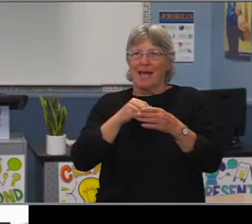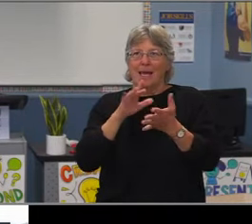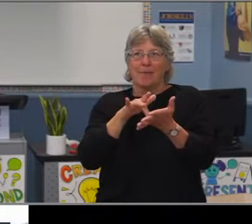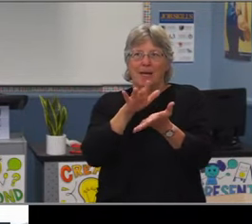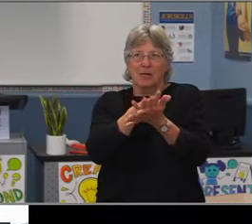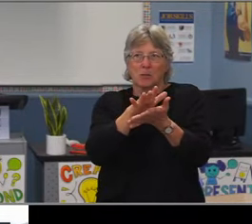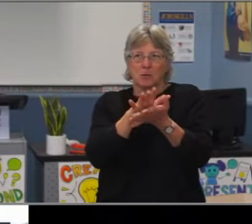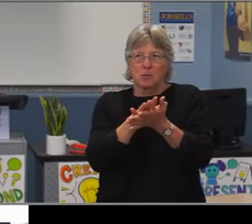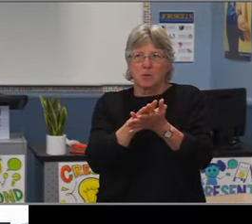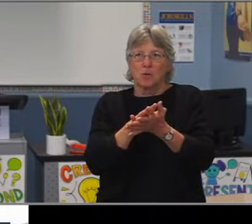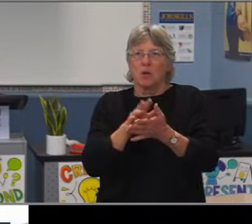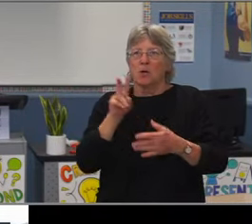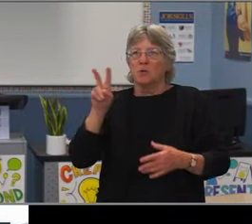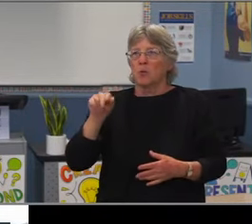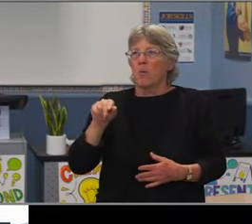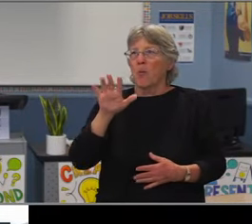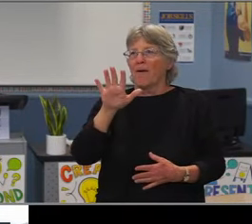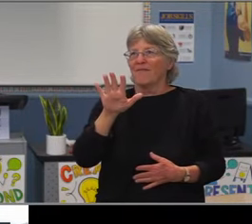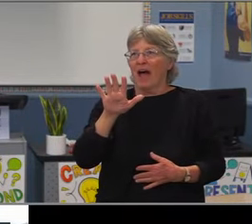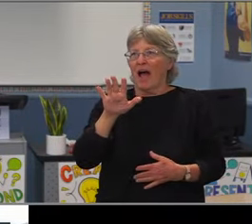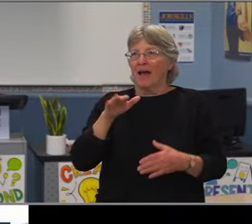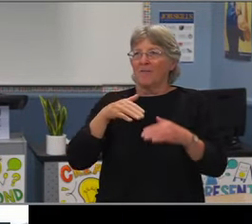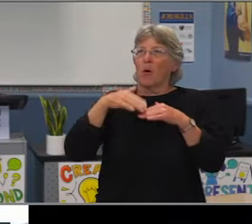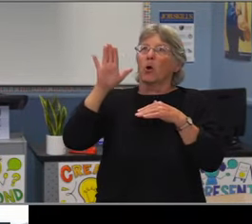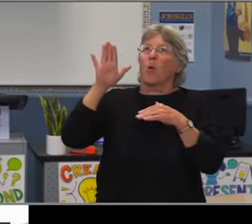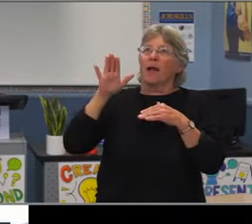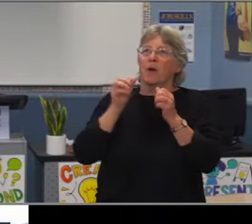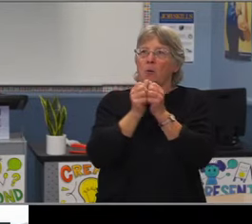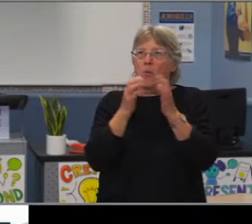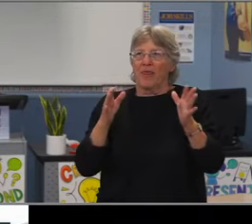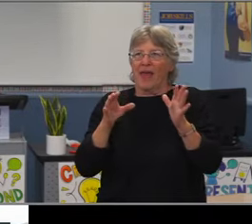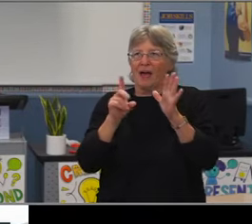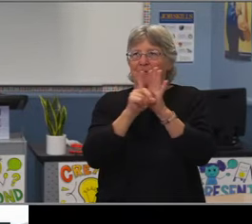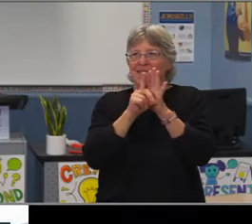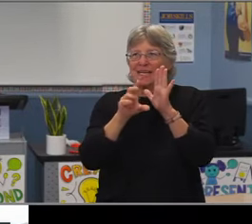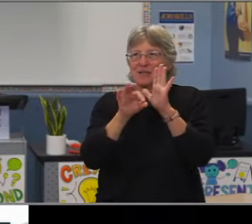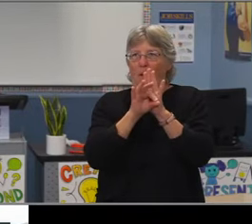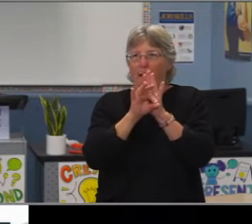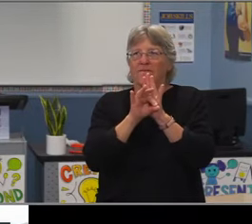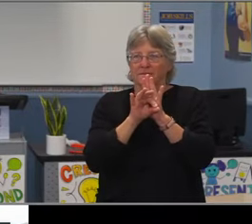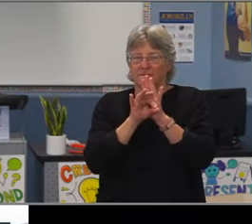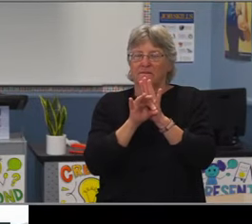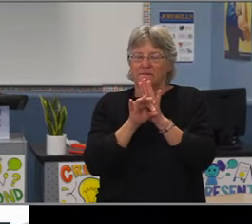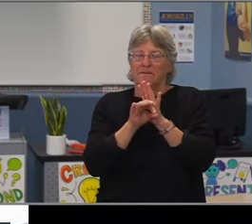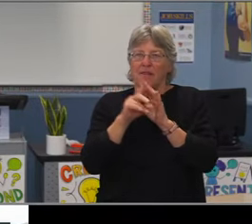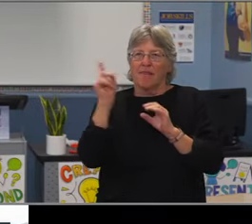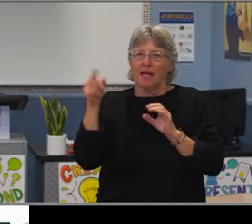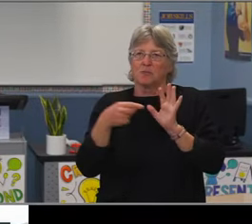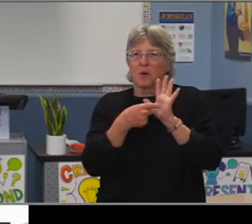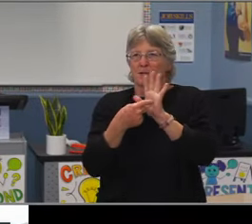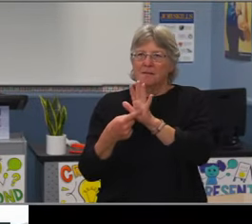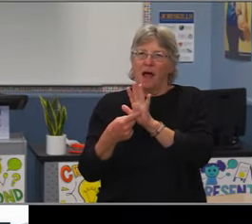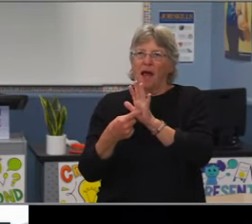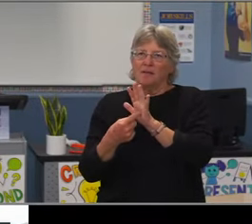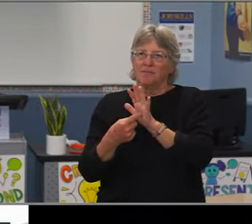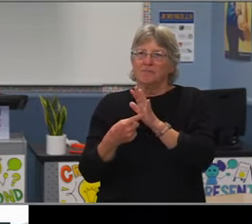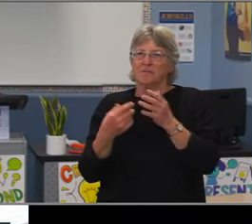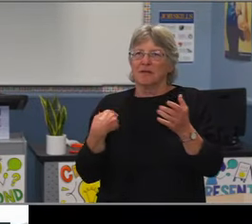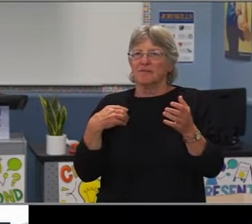So those are some of the hard work that we're doing as a system to calibrate the work, to have that common vocabulary of motivating our students,